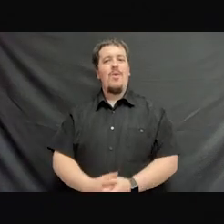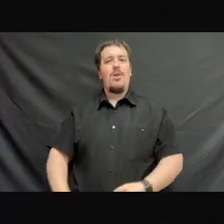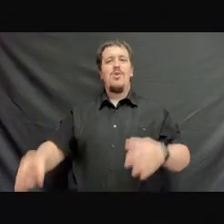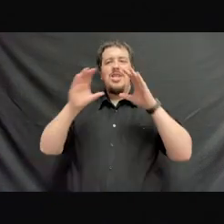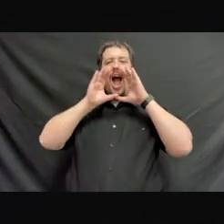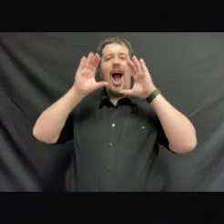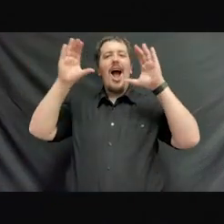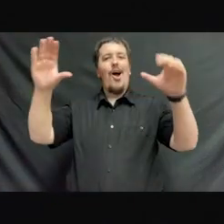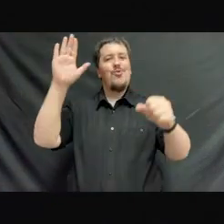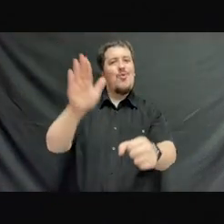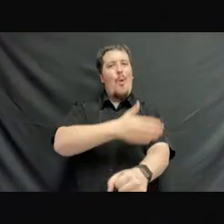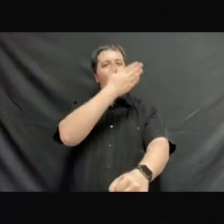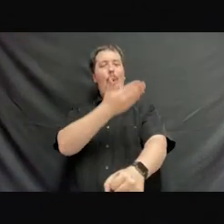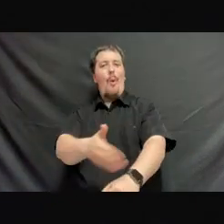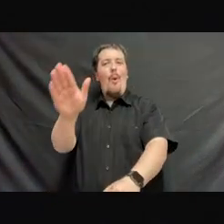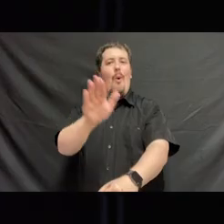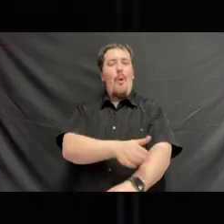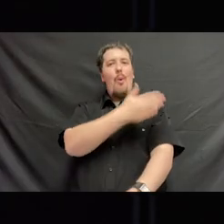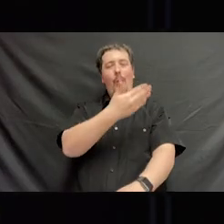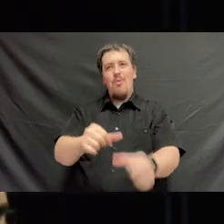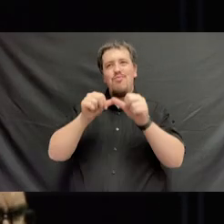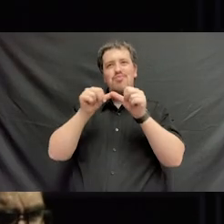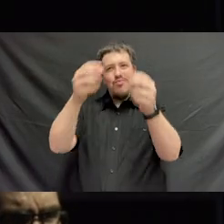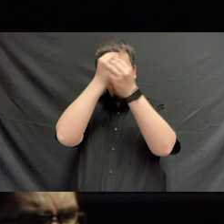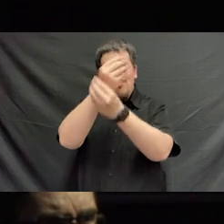Sound the chorus speed it onwards